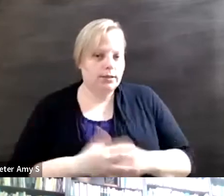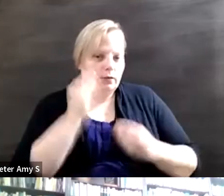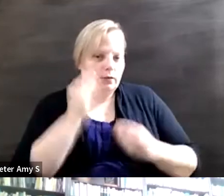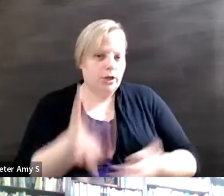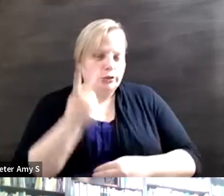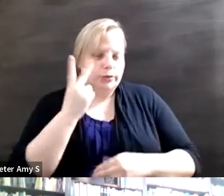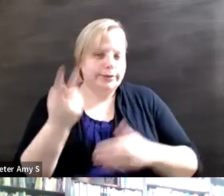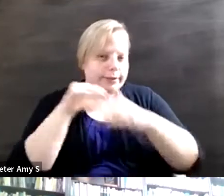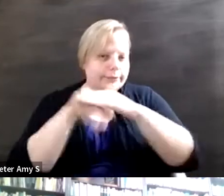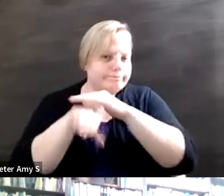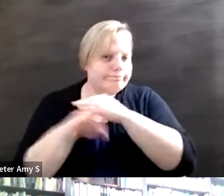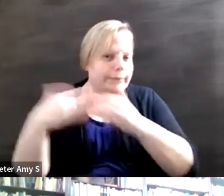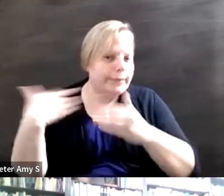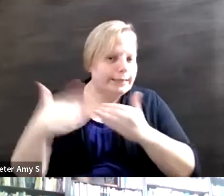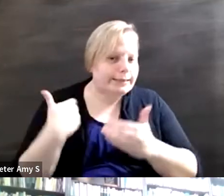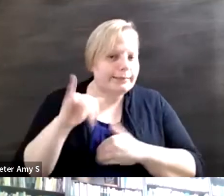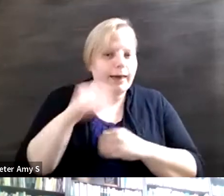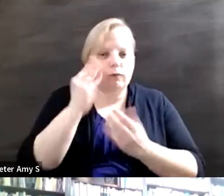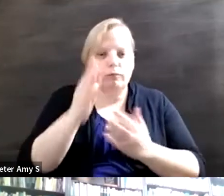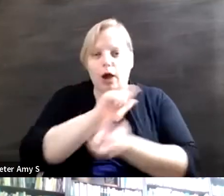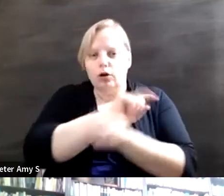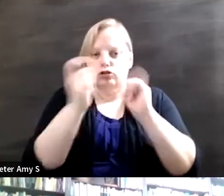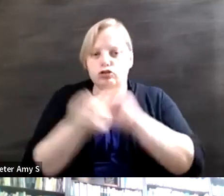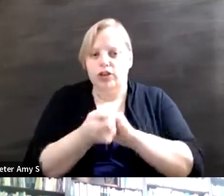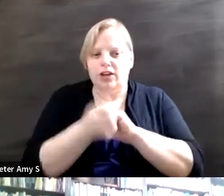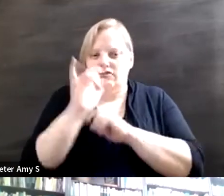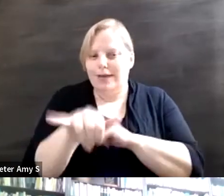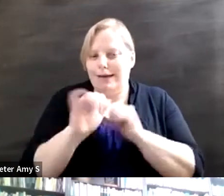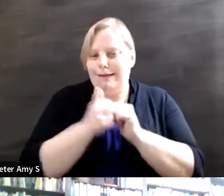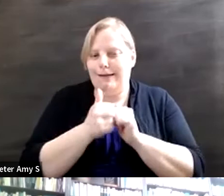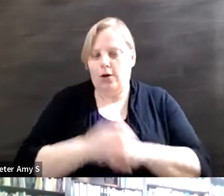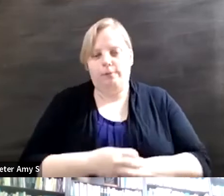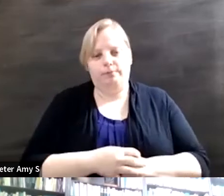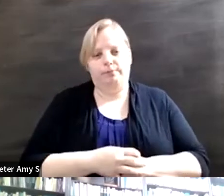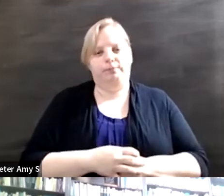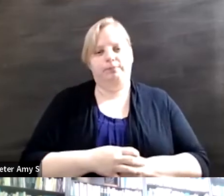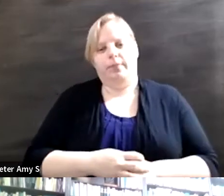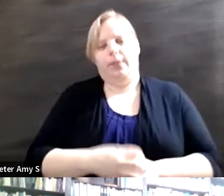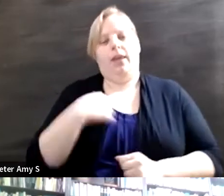how are we changing that? I wouldn't be a proud paralympian without giving the paralympic movement